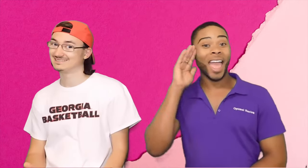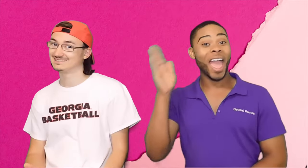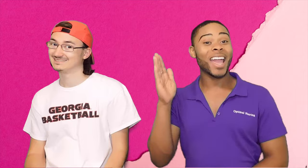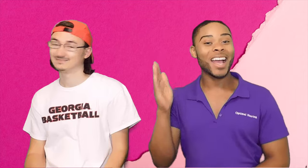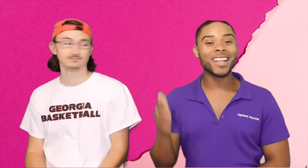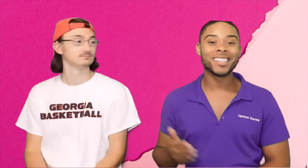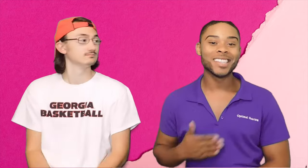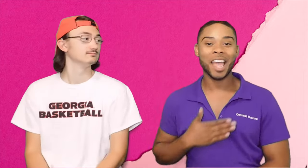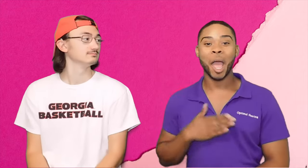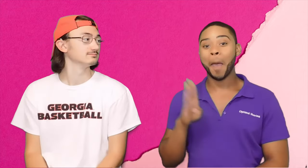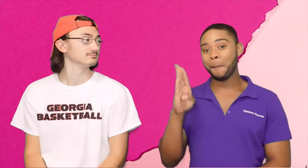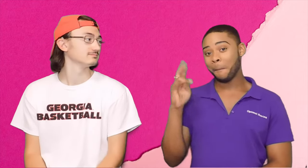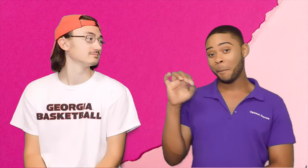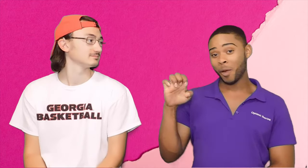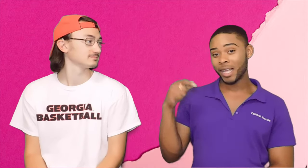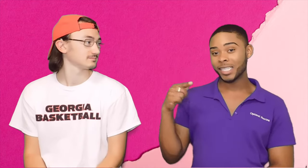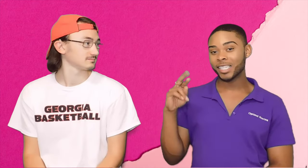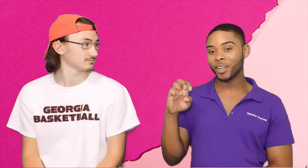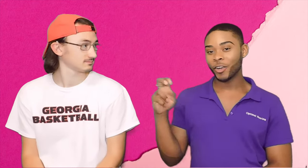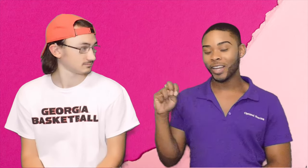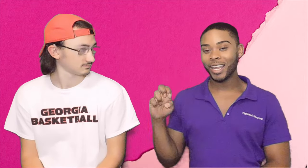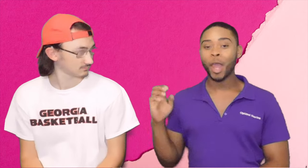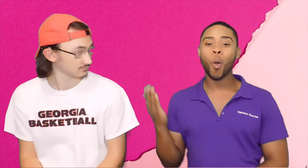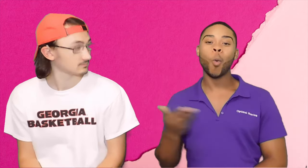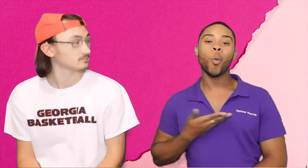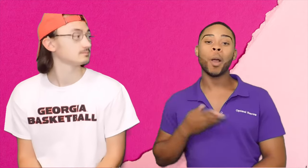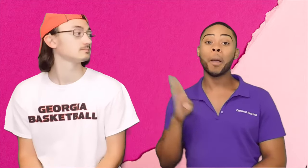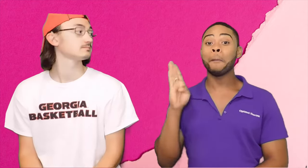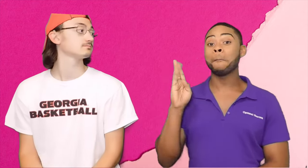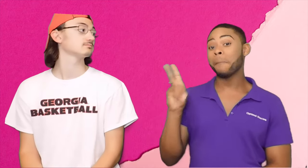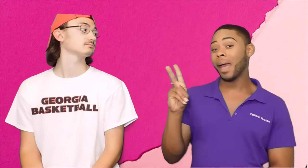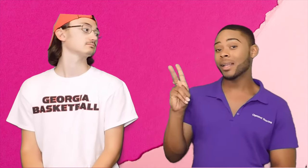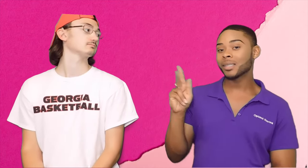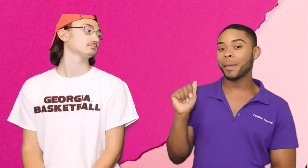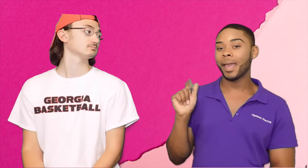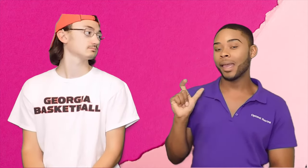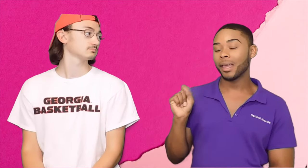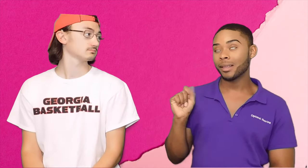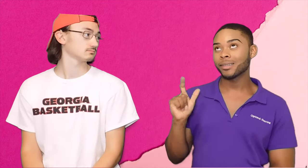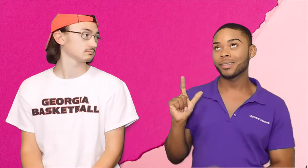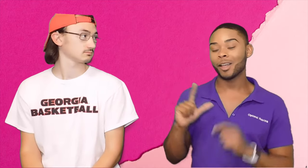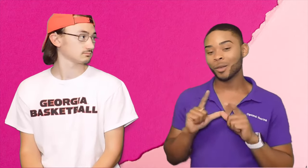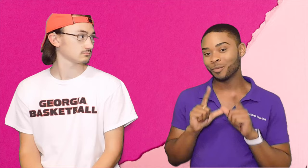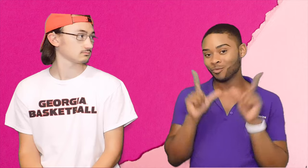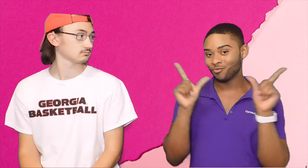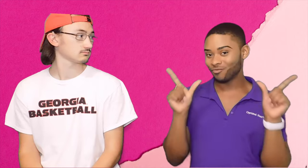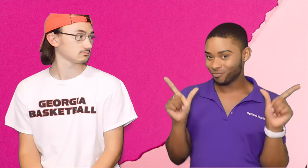*Voice-over begins* Bryce: Hey guys, I'm Bryce Greene welcome back to my ASL vlog